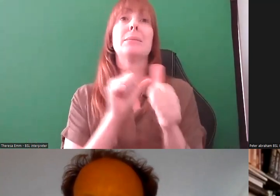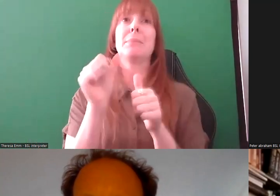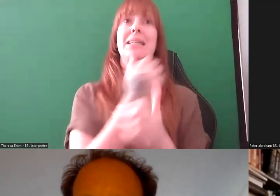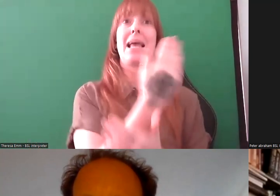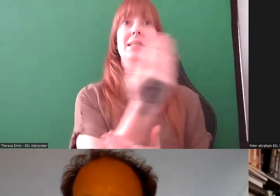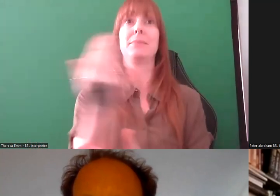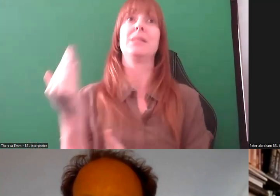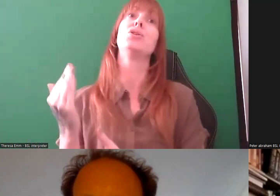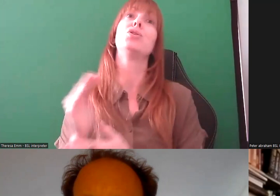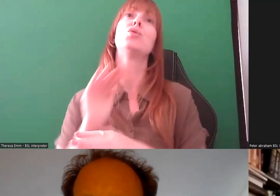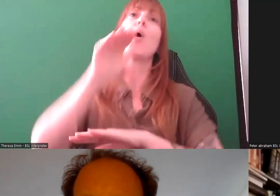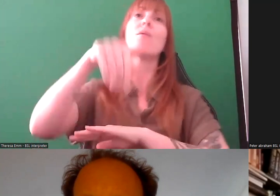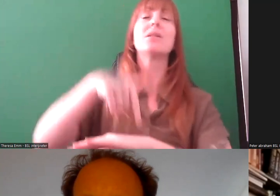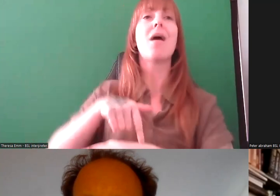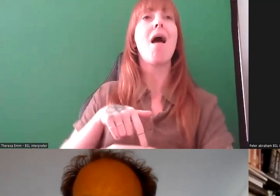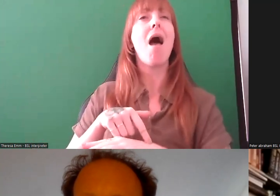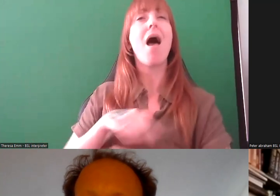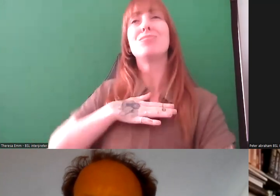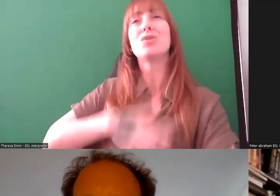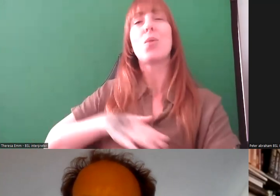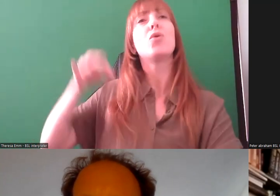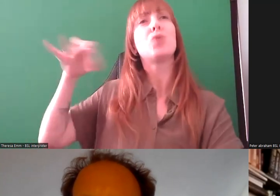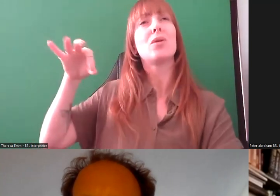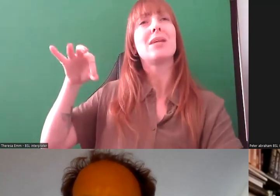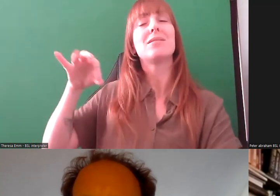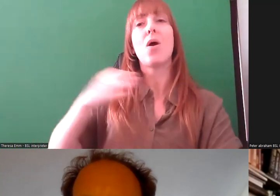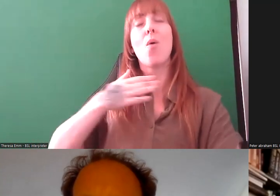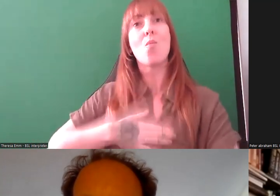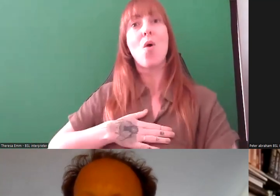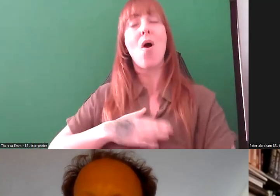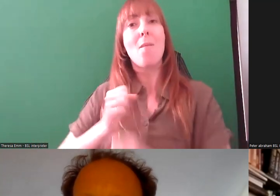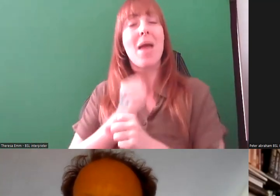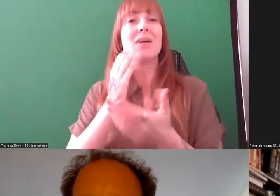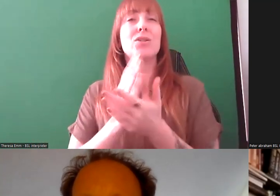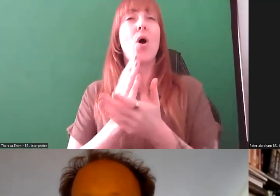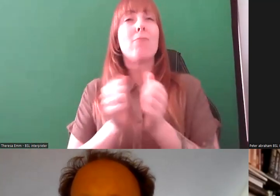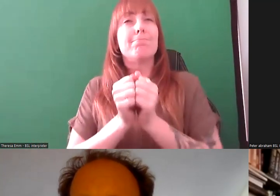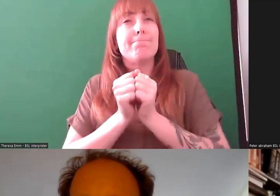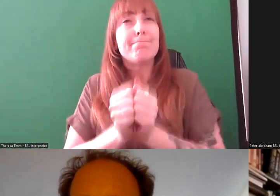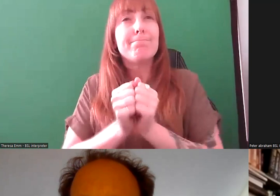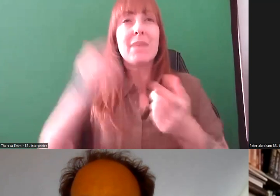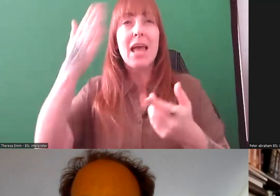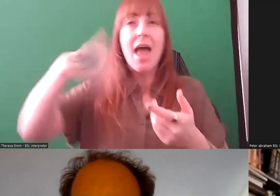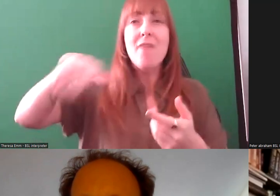it's not just, as you say, tokenistic; it's really involving everybody's different perspectives.